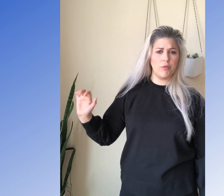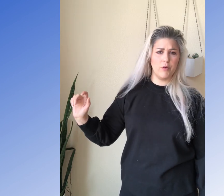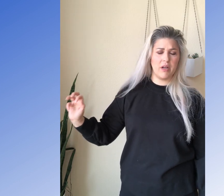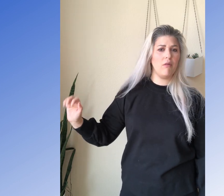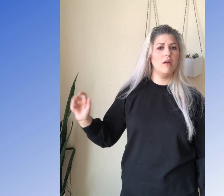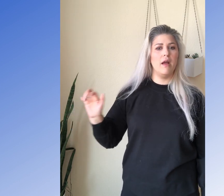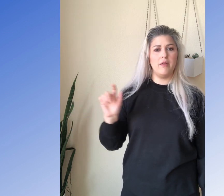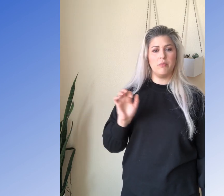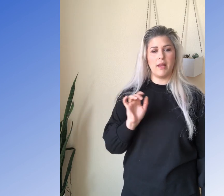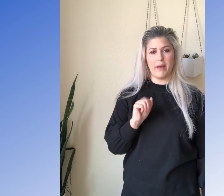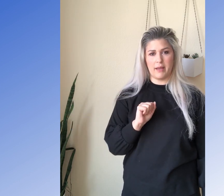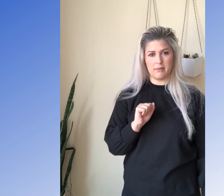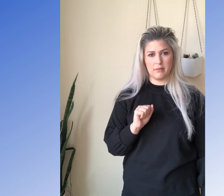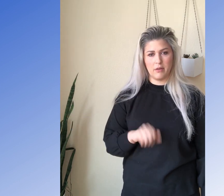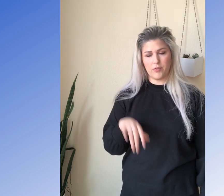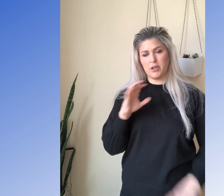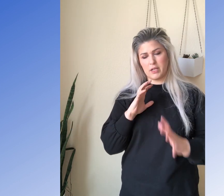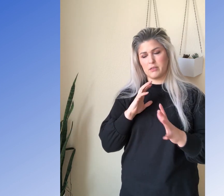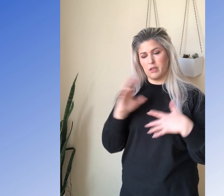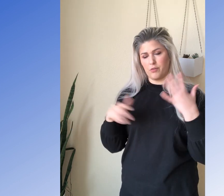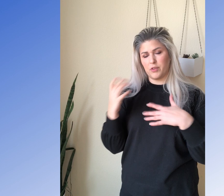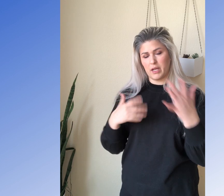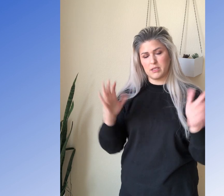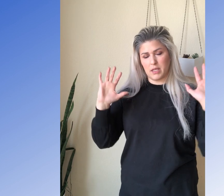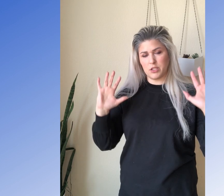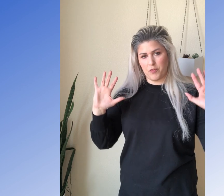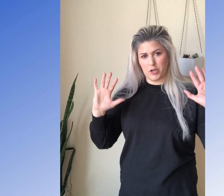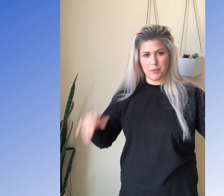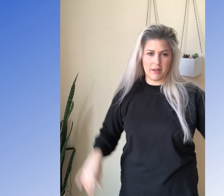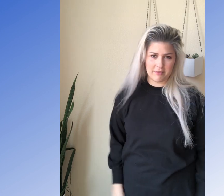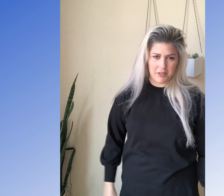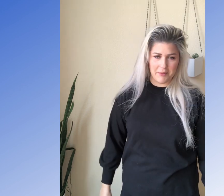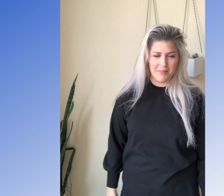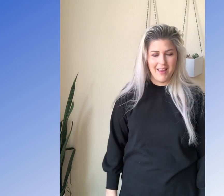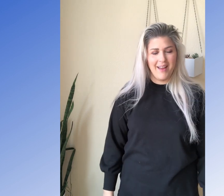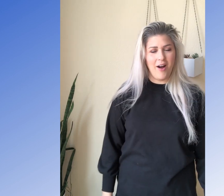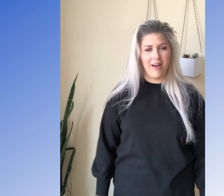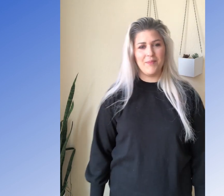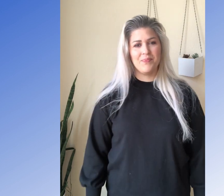you'll move it out and you bring it back in for the neck. You know for the next thing that your finger spelling. Okay. Alright.